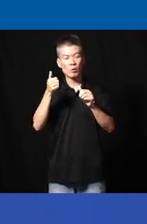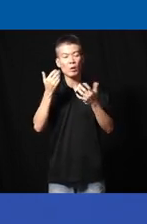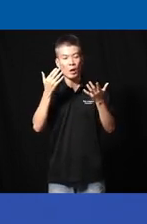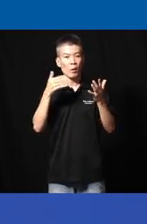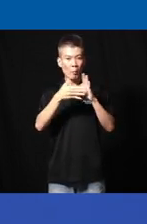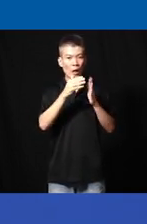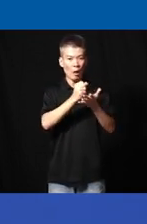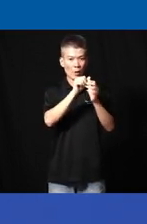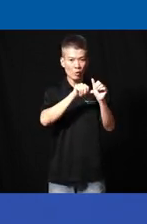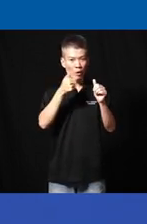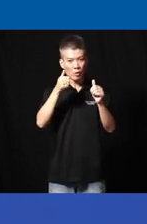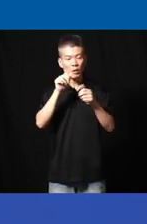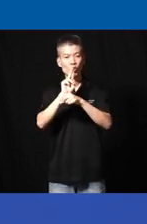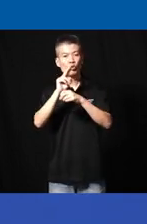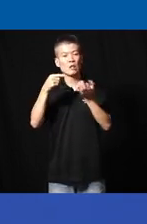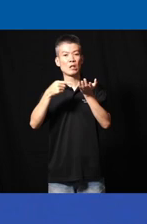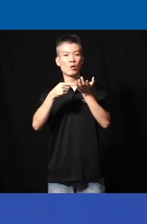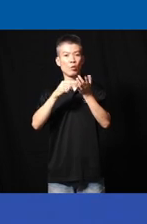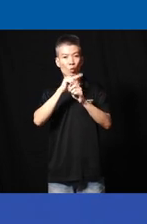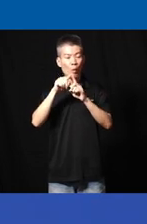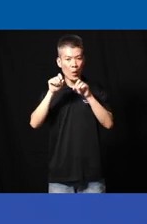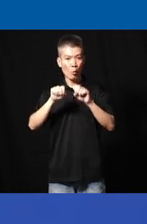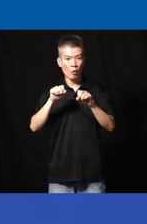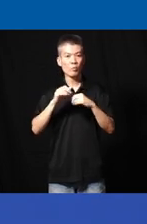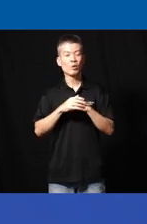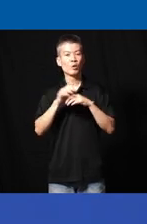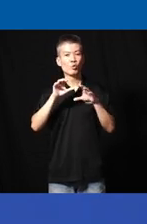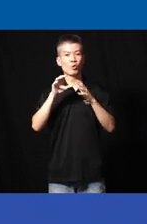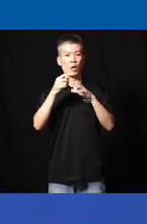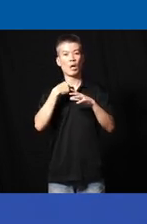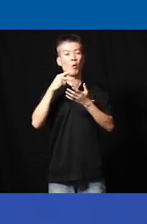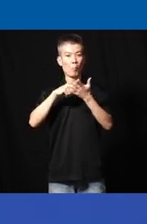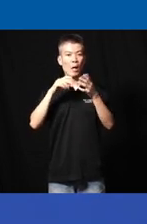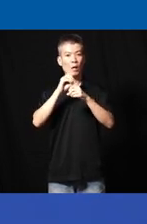other leveraging technology when possible and and doing our part in the University Contex